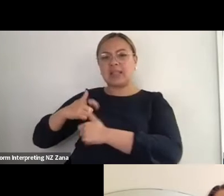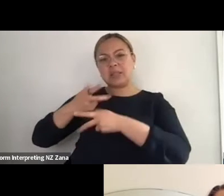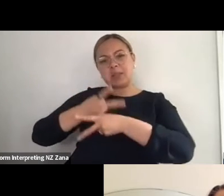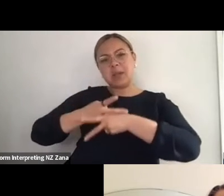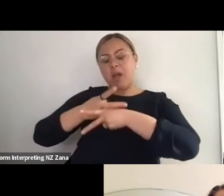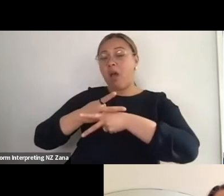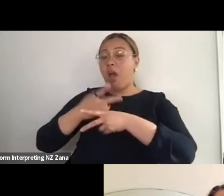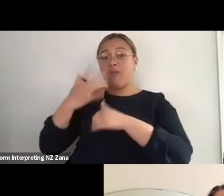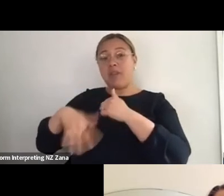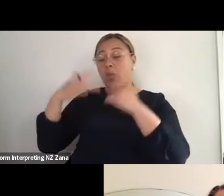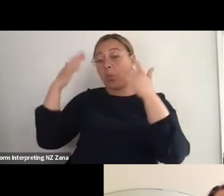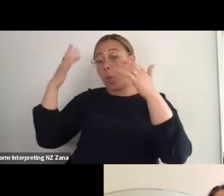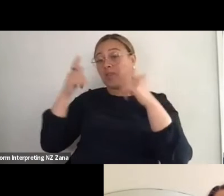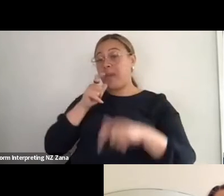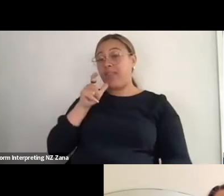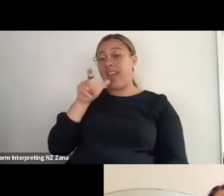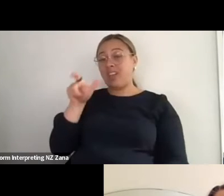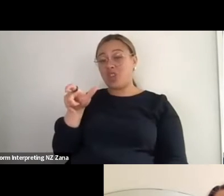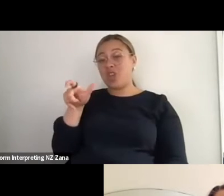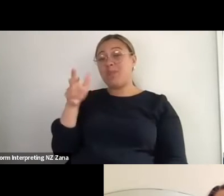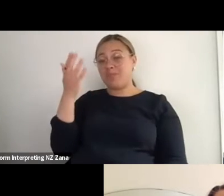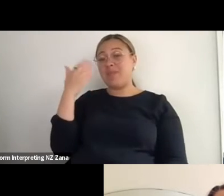I'm going to think about that a little bit more in the future see with that.